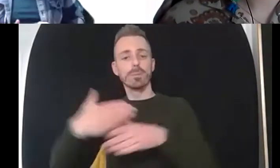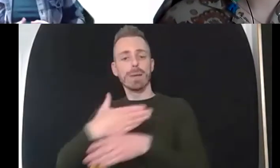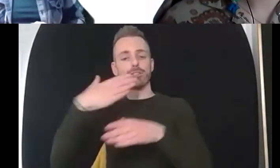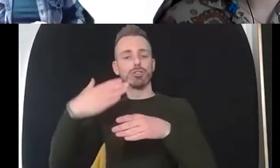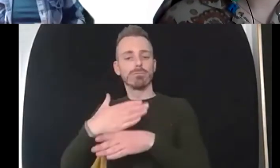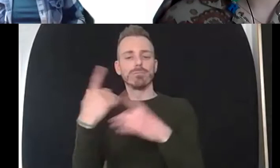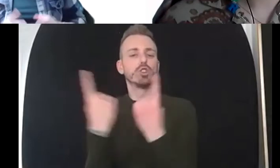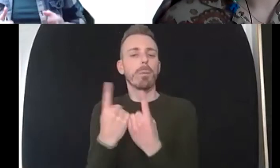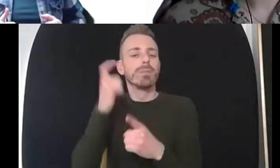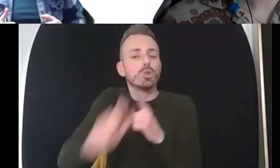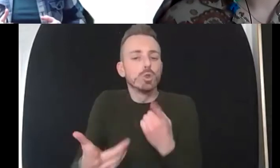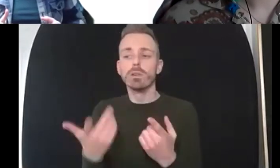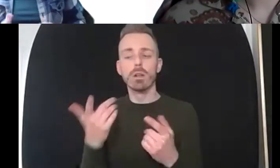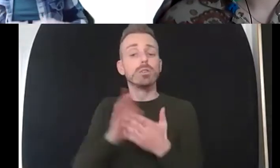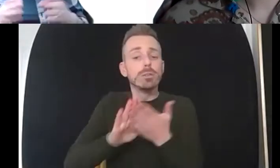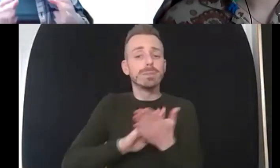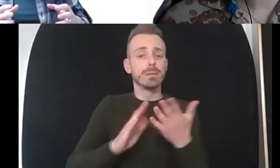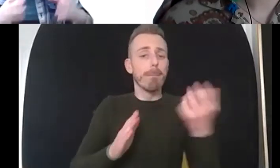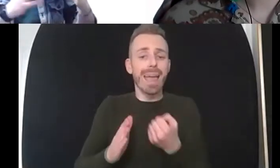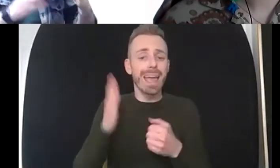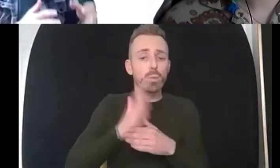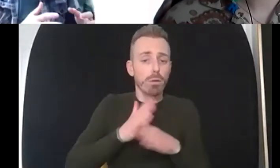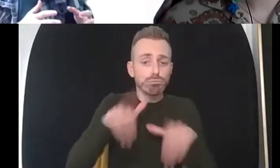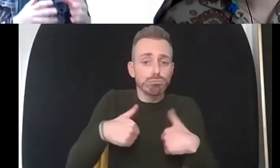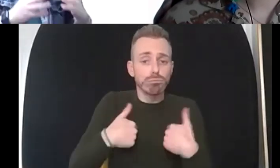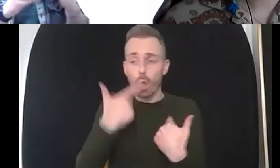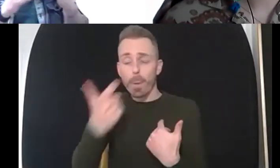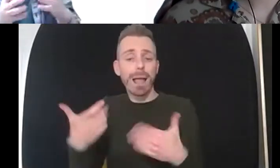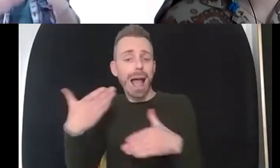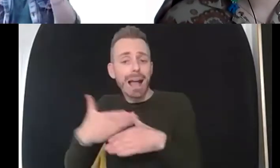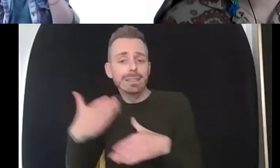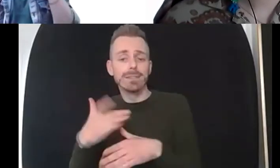mean work it might mean work but it might mean activity it might mean something that's